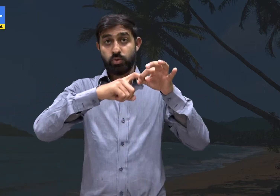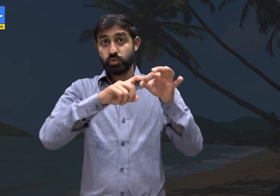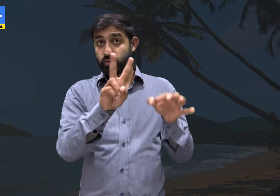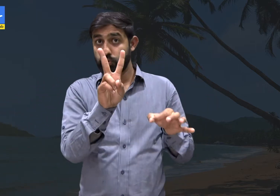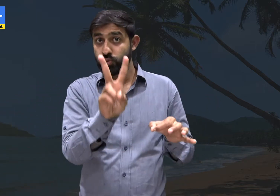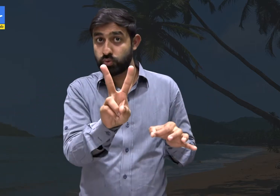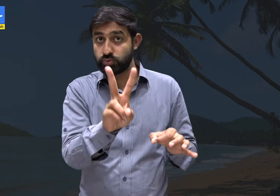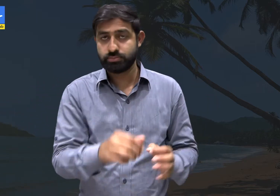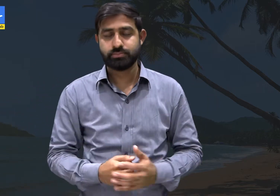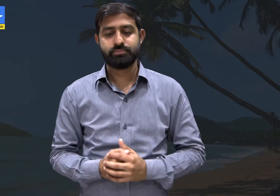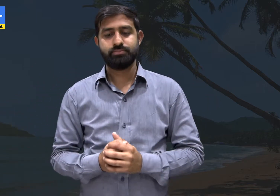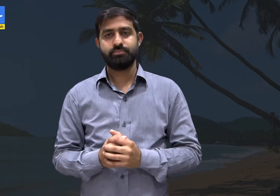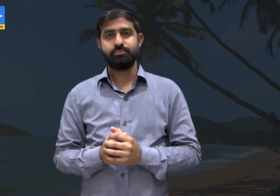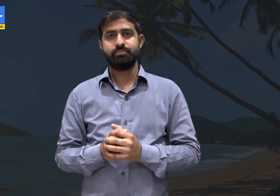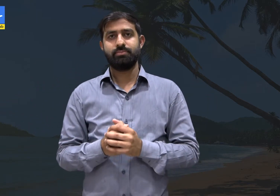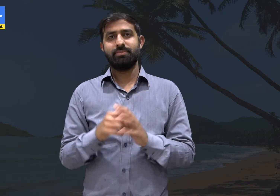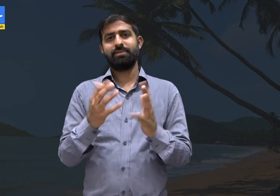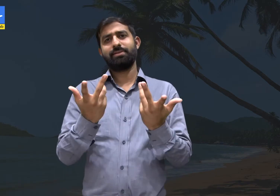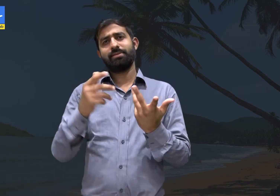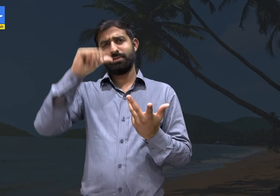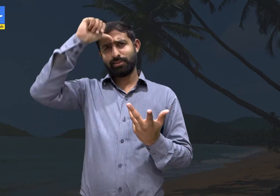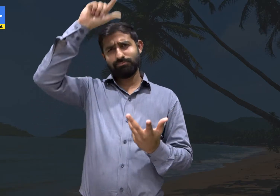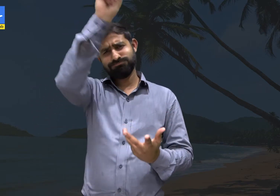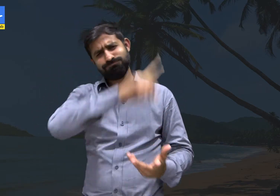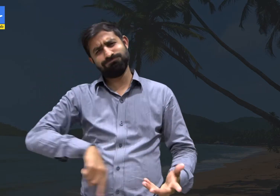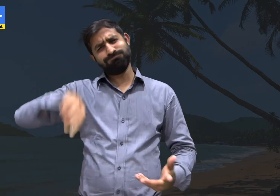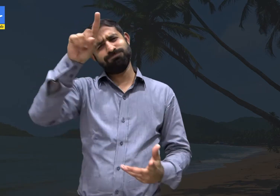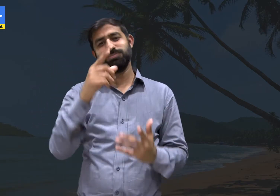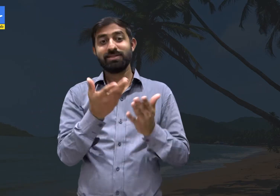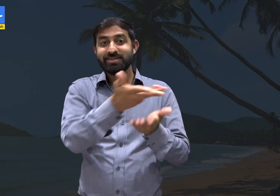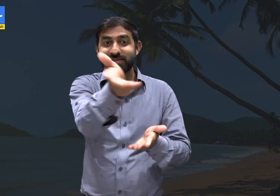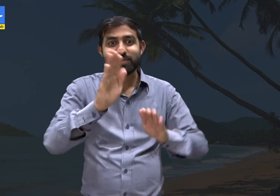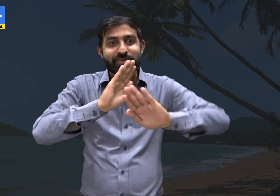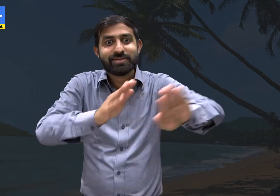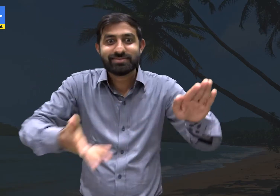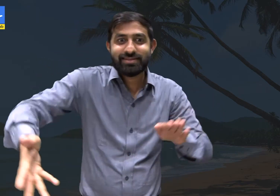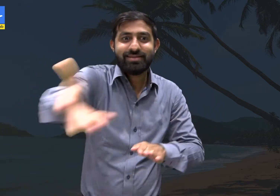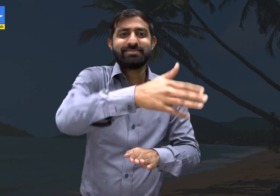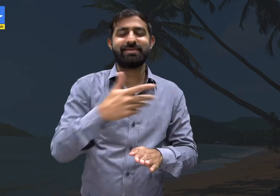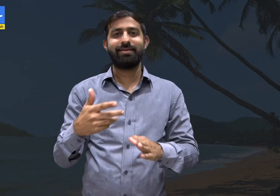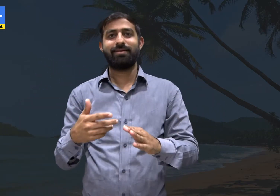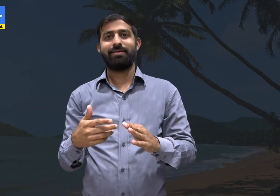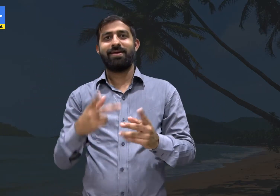Question 2: What parts of India have you lived in